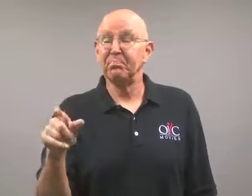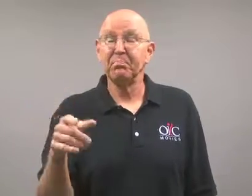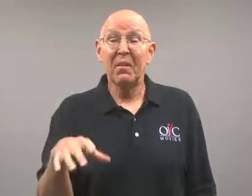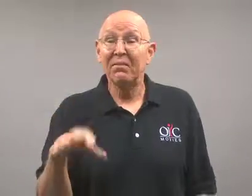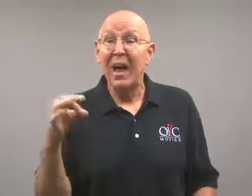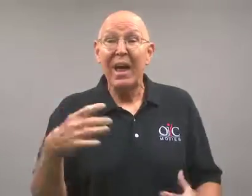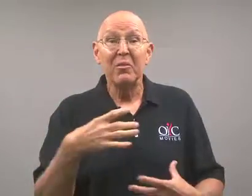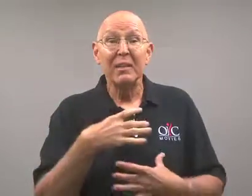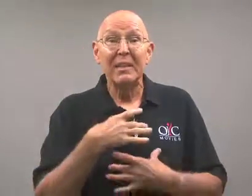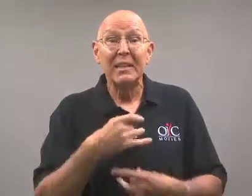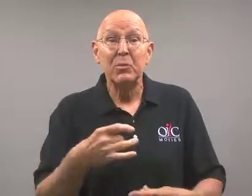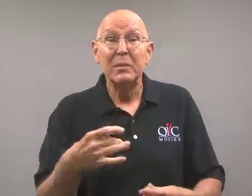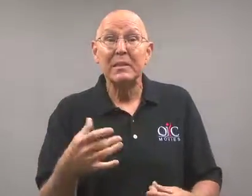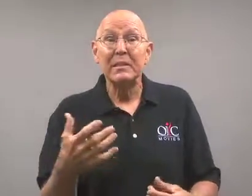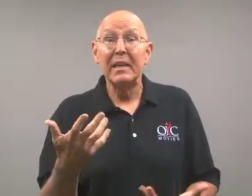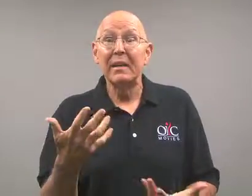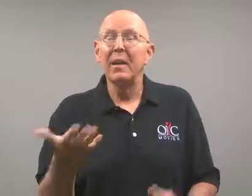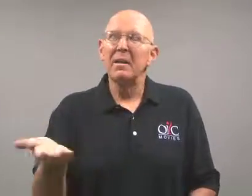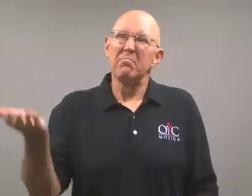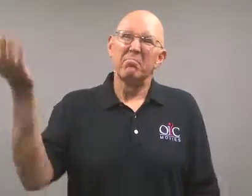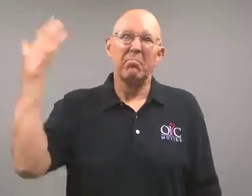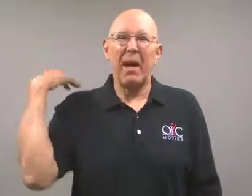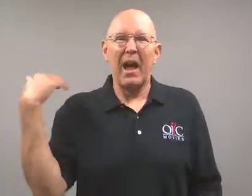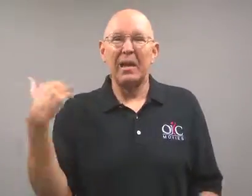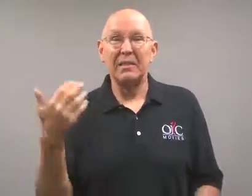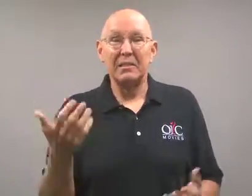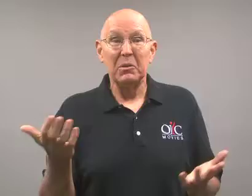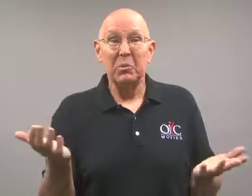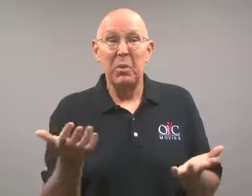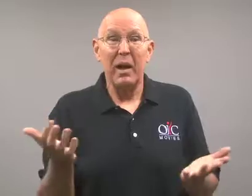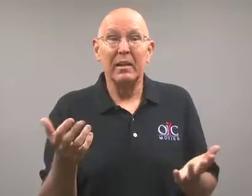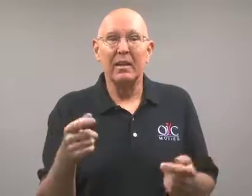There's something interesting in her past.